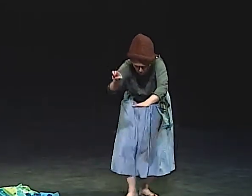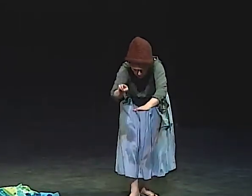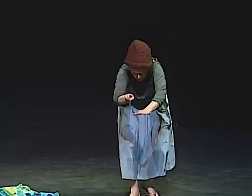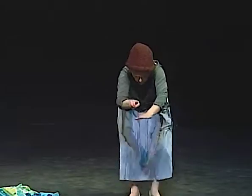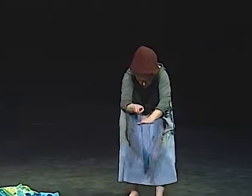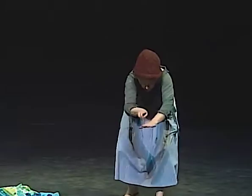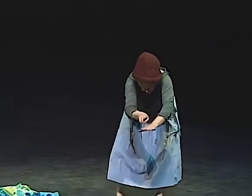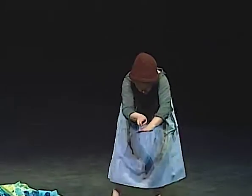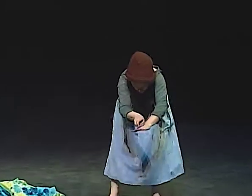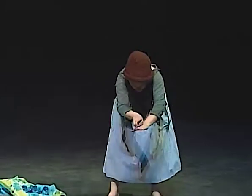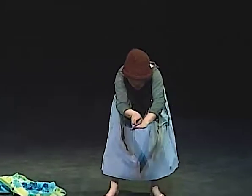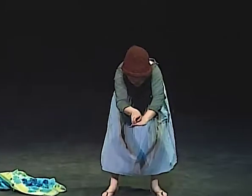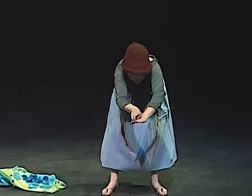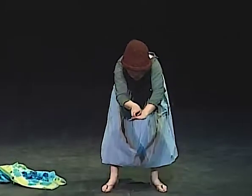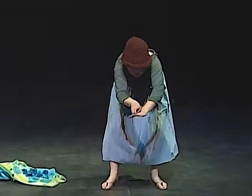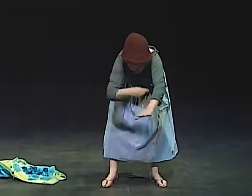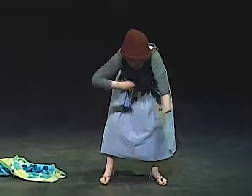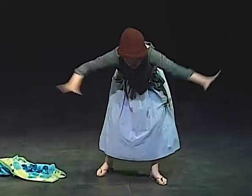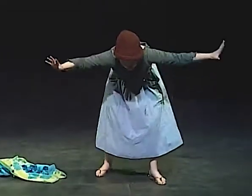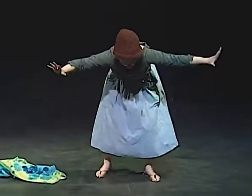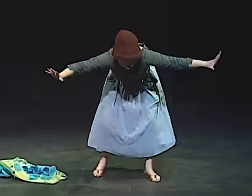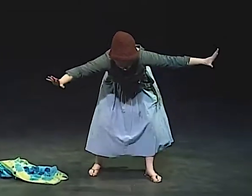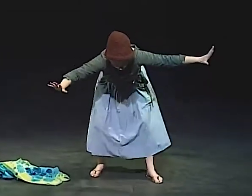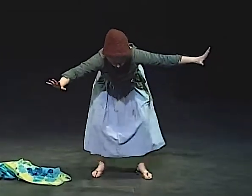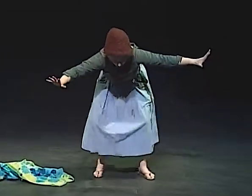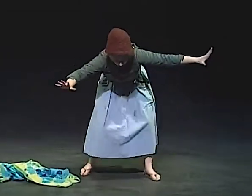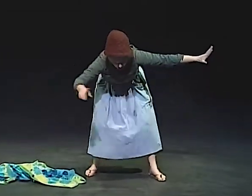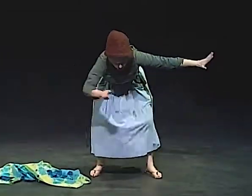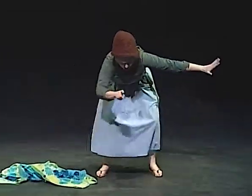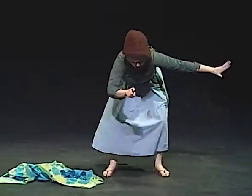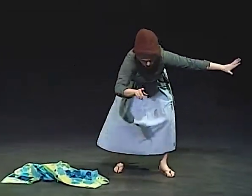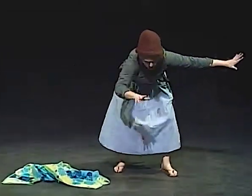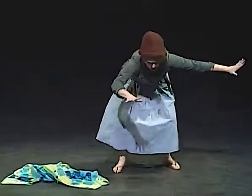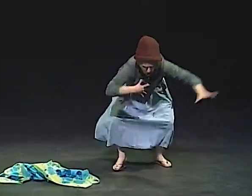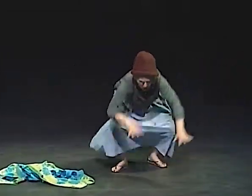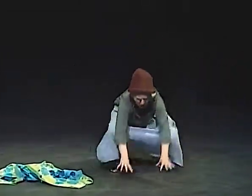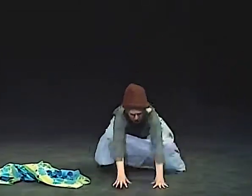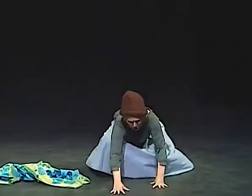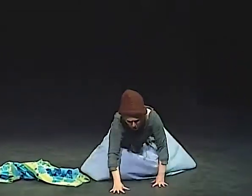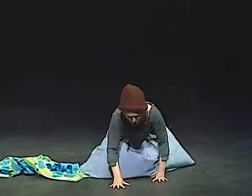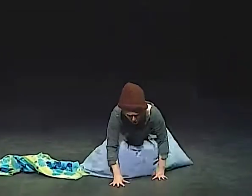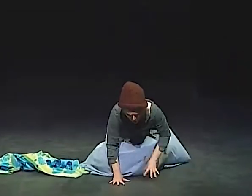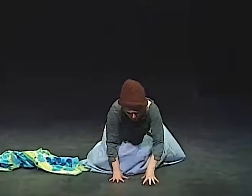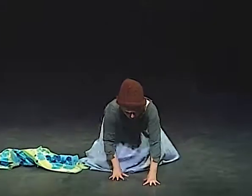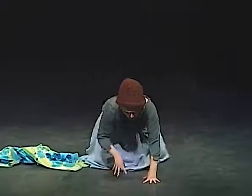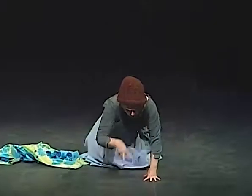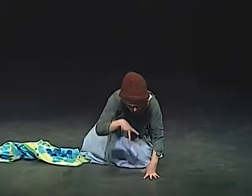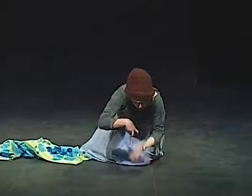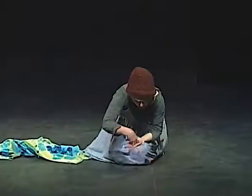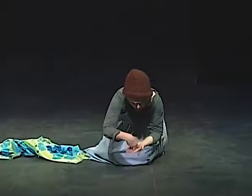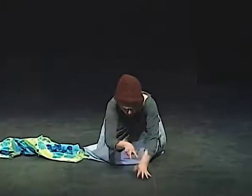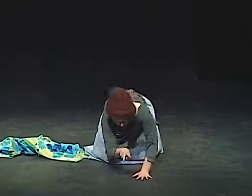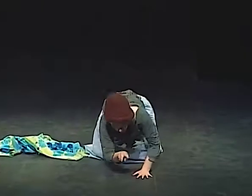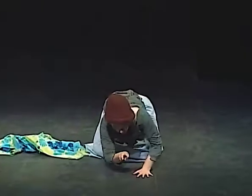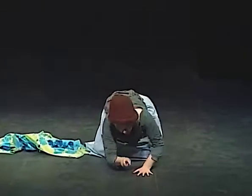AND THIS BEE LANDED RIGHT WHERE A SQUARE OF LIGHT HIT THE FLOOR. I GOT DOWN ON MY HANDS AND KNEES,